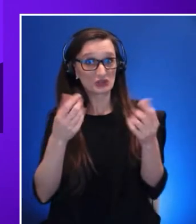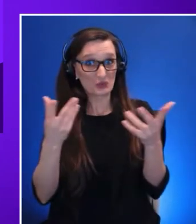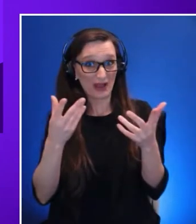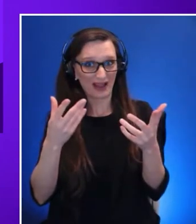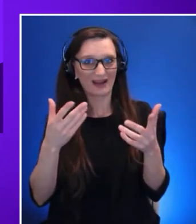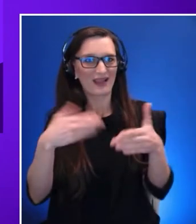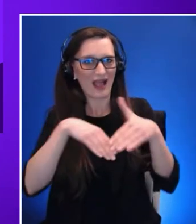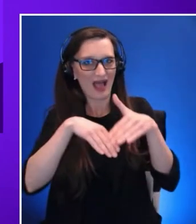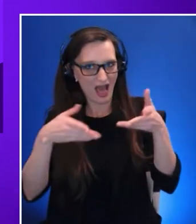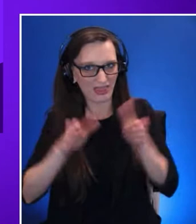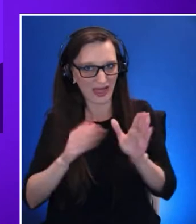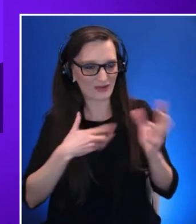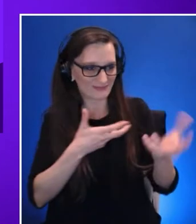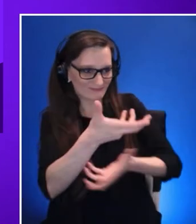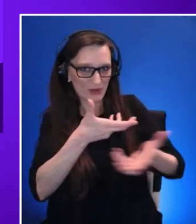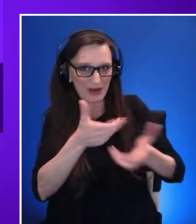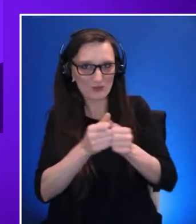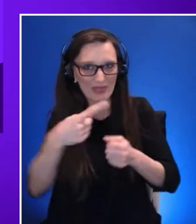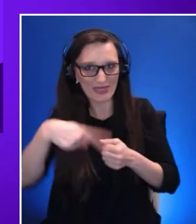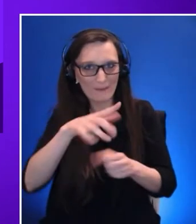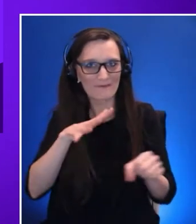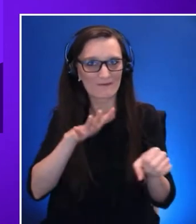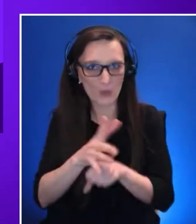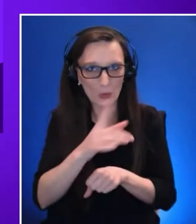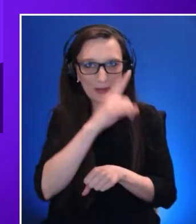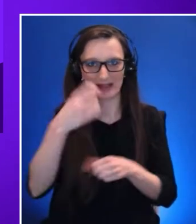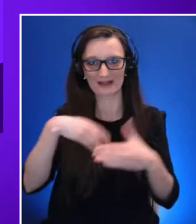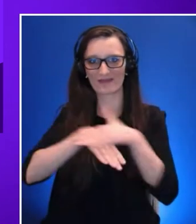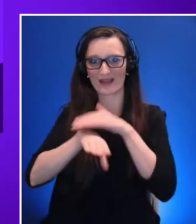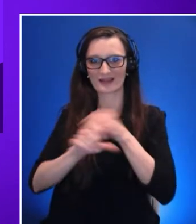for us to engage and experience things that we may not have been able to. Before